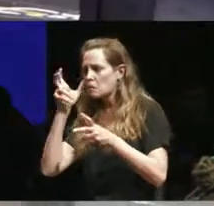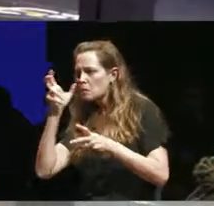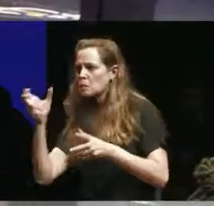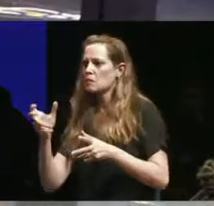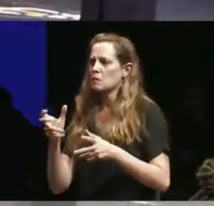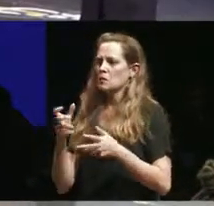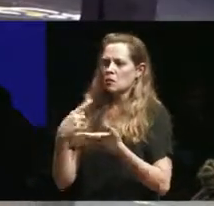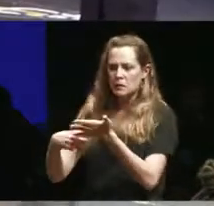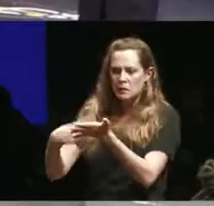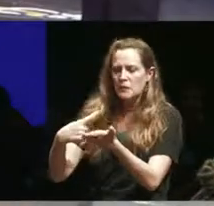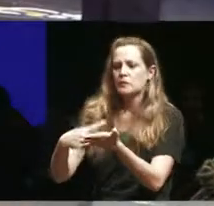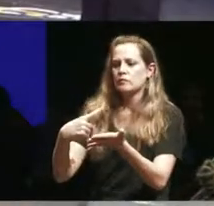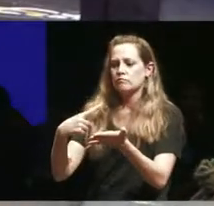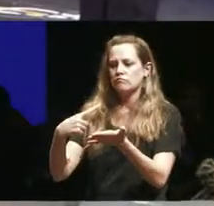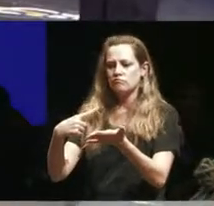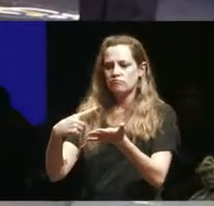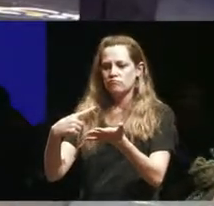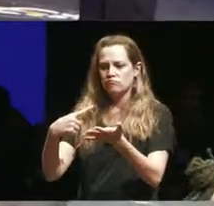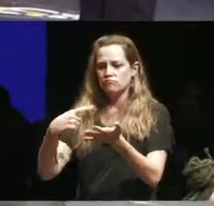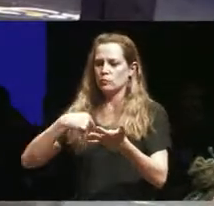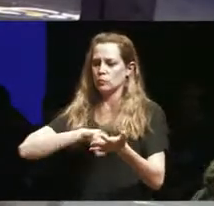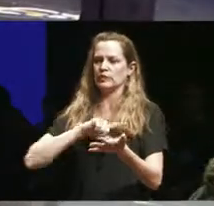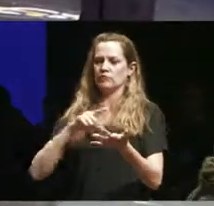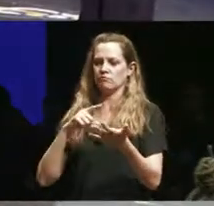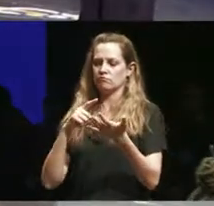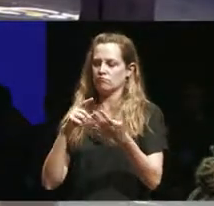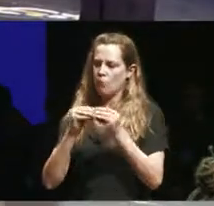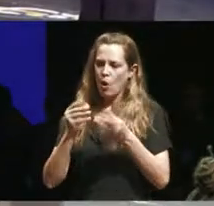of what we're talking about here is that we need more critical engagement with